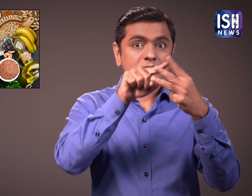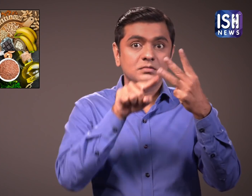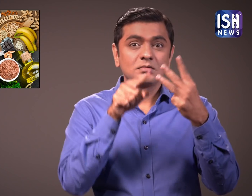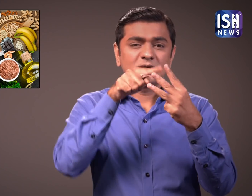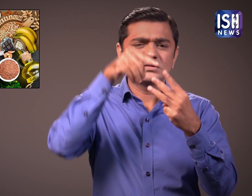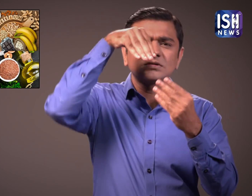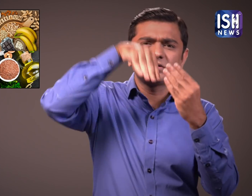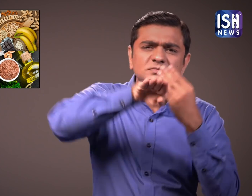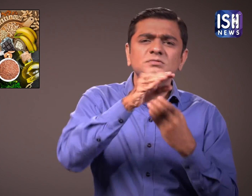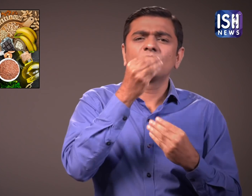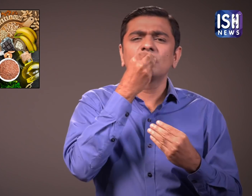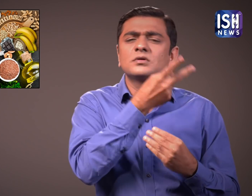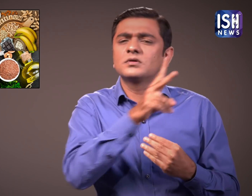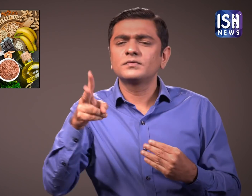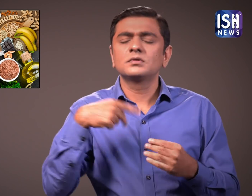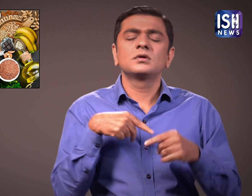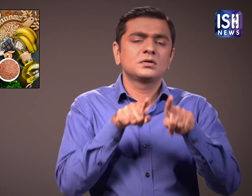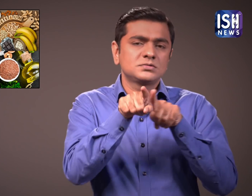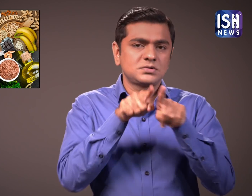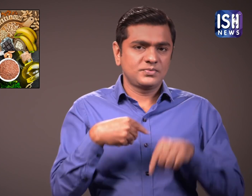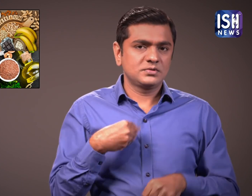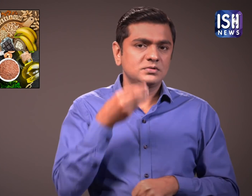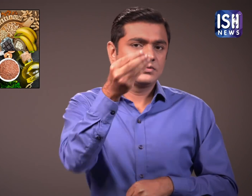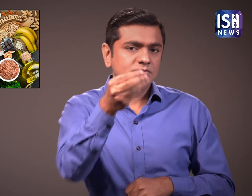Let me tell you the food in which you can find these nutrients.